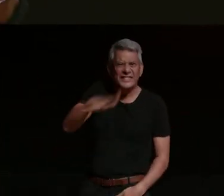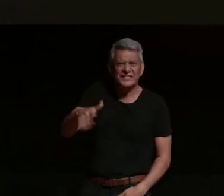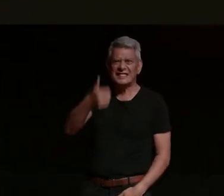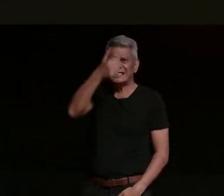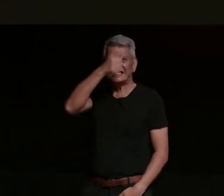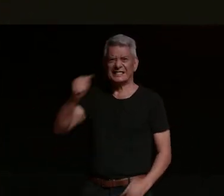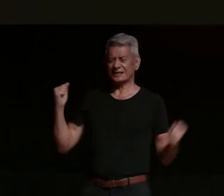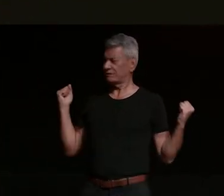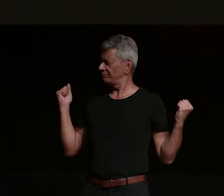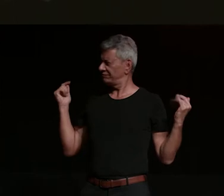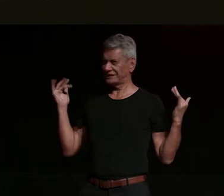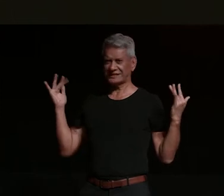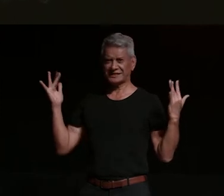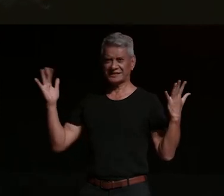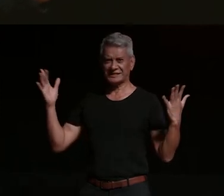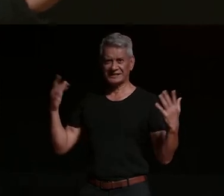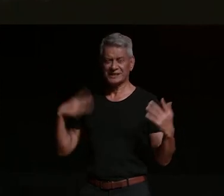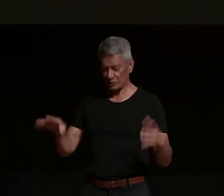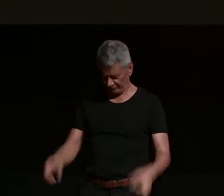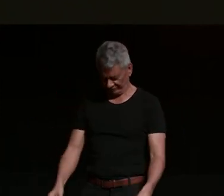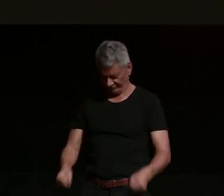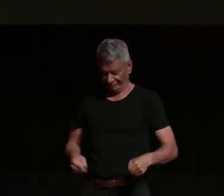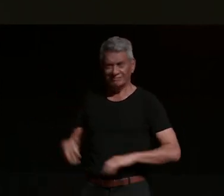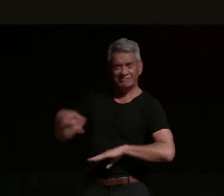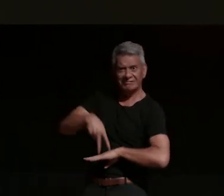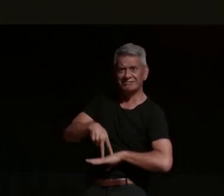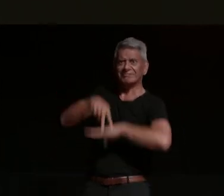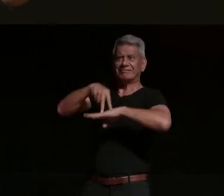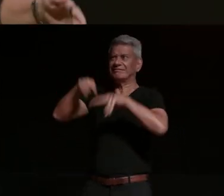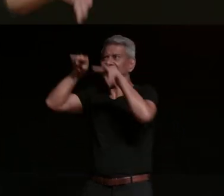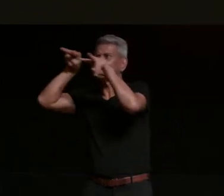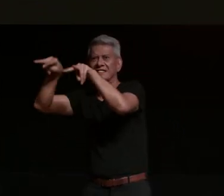of people who are on milk crates and clambering on fences to try and have a look and then you look